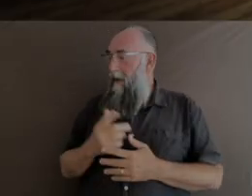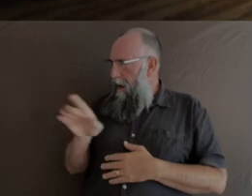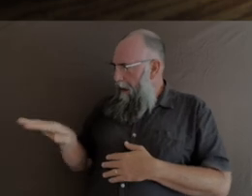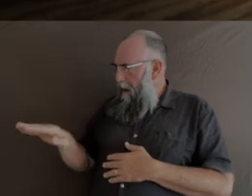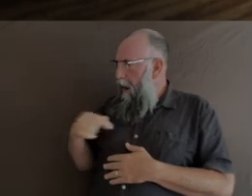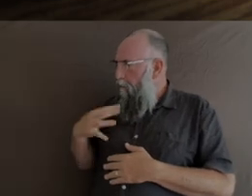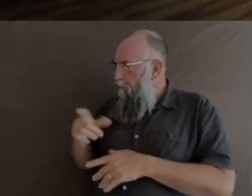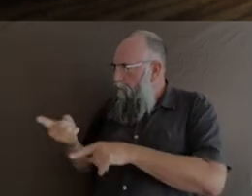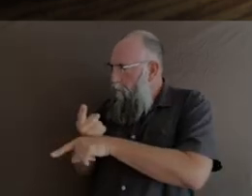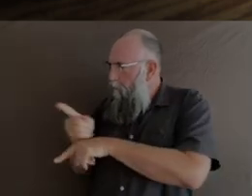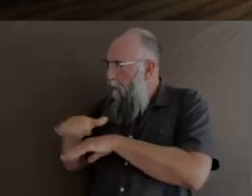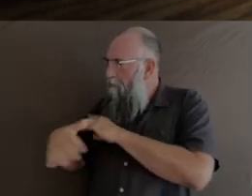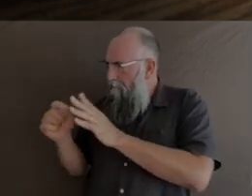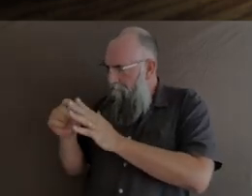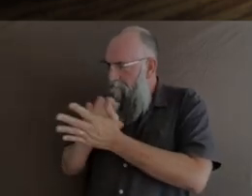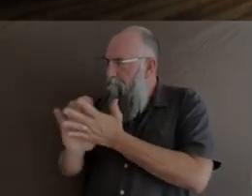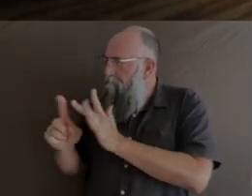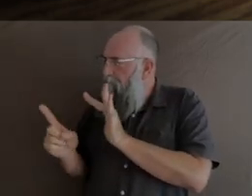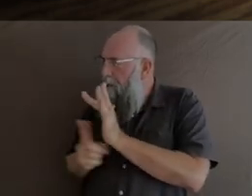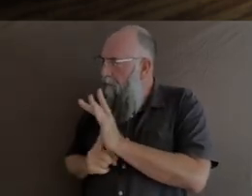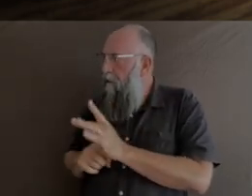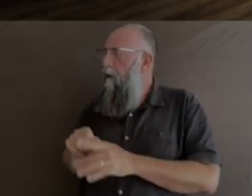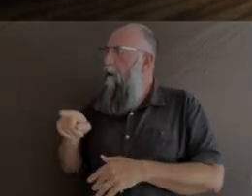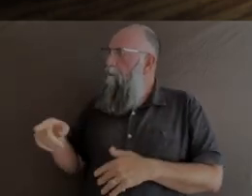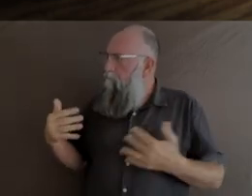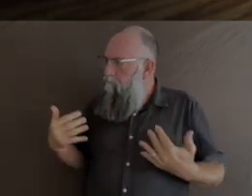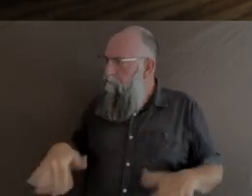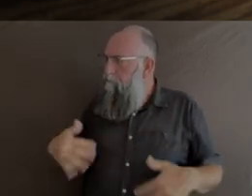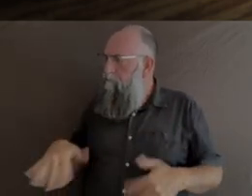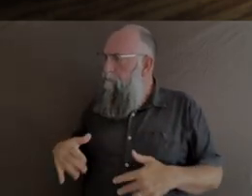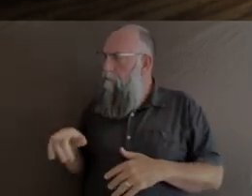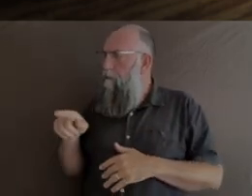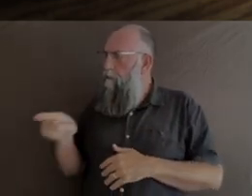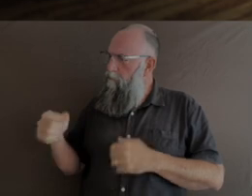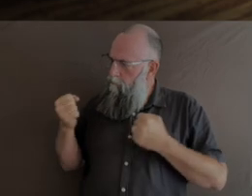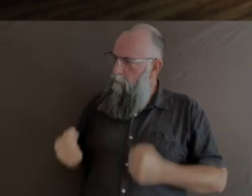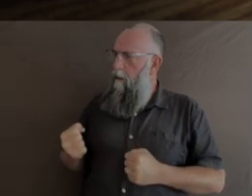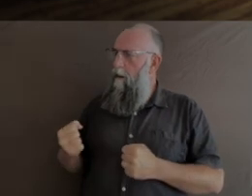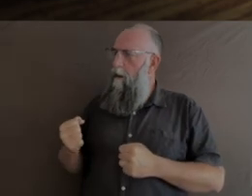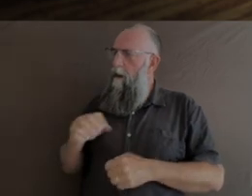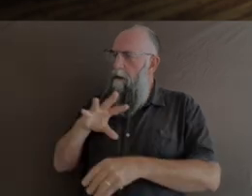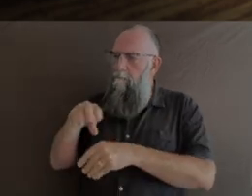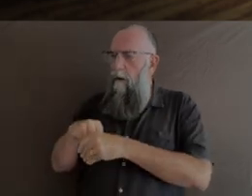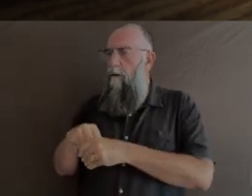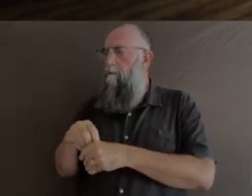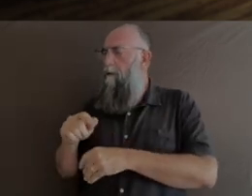one of the core components of your practice and where you've really sort of led and innovated here in Australia for many years.